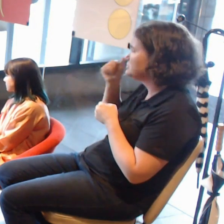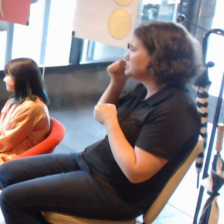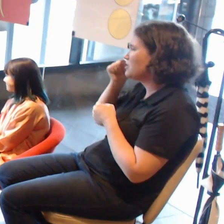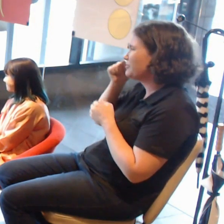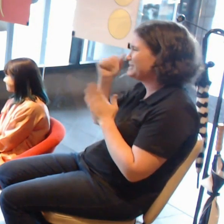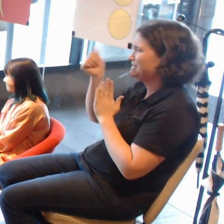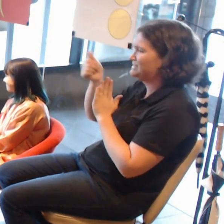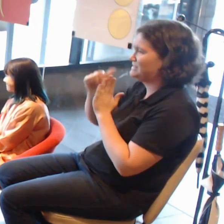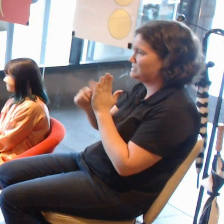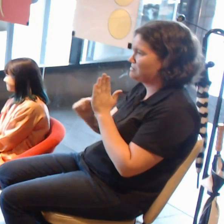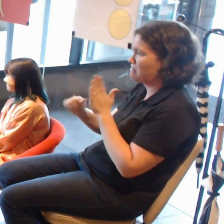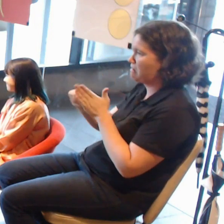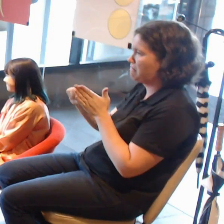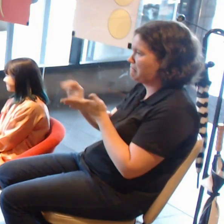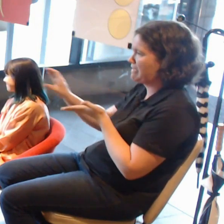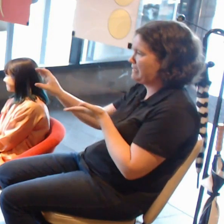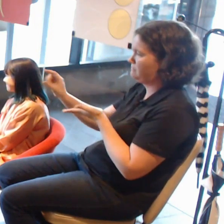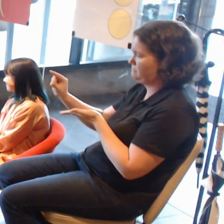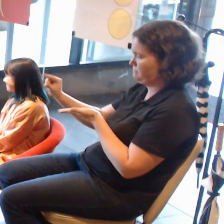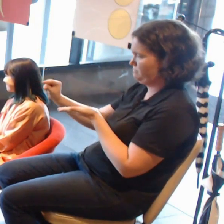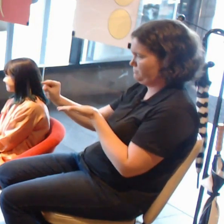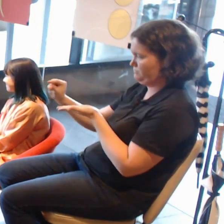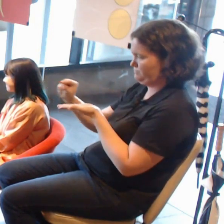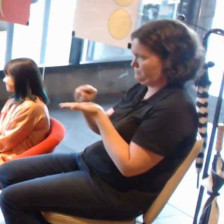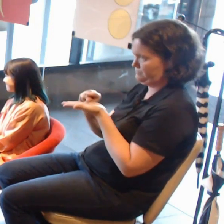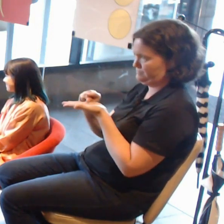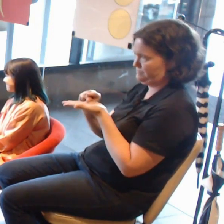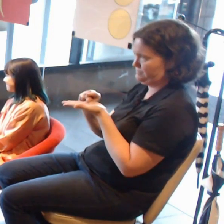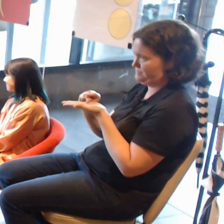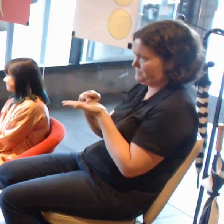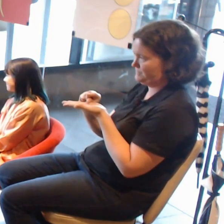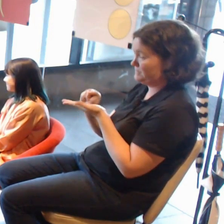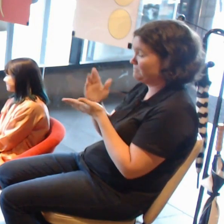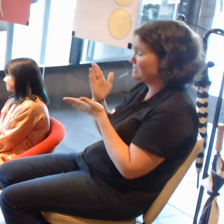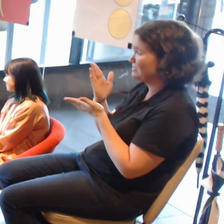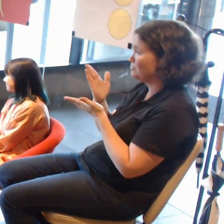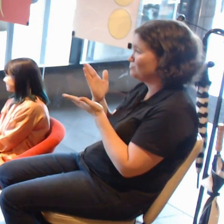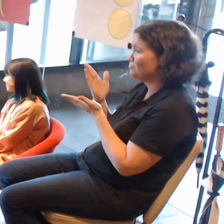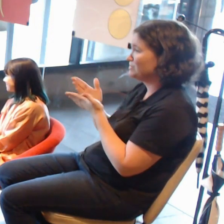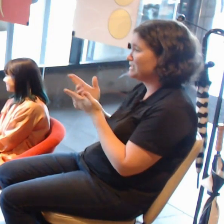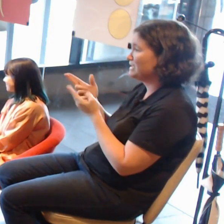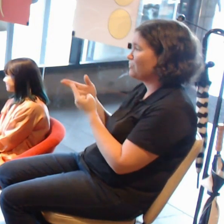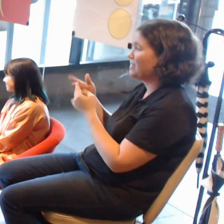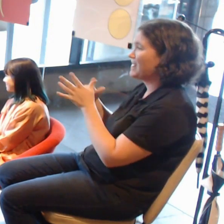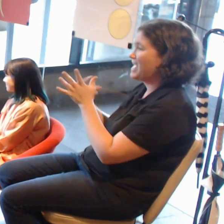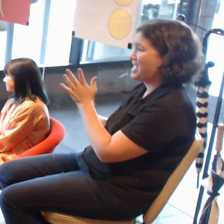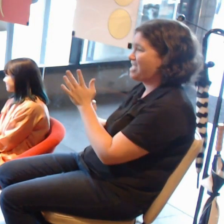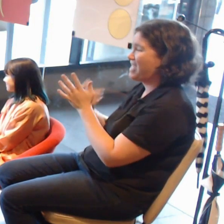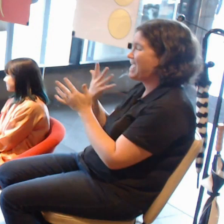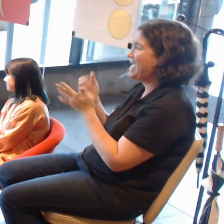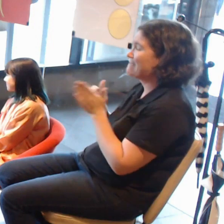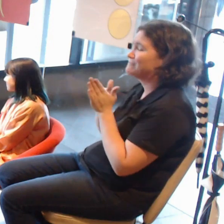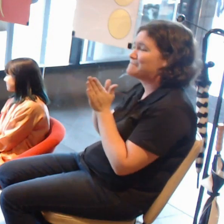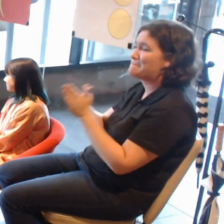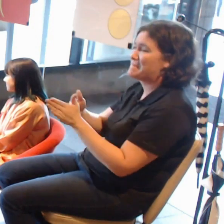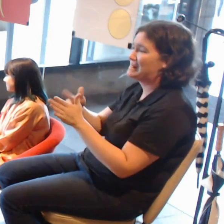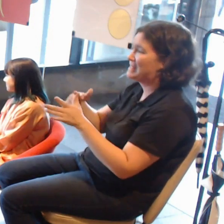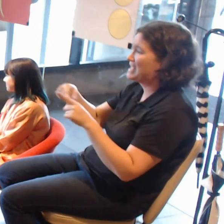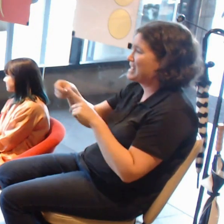But particularly something like the AR space where there are 1 million apps out there for free, there is the expectation that nowadays